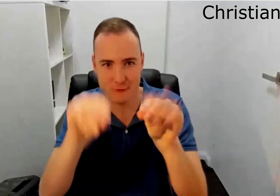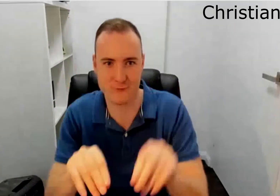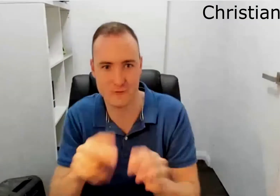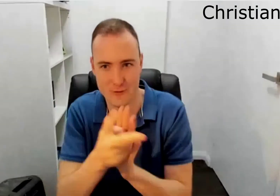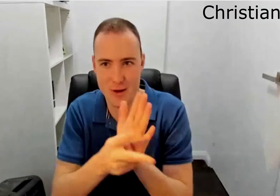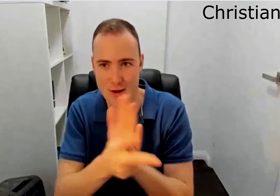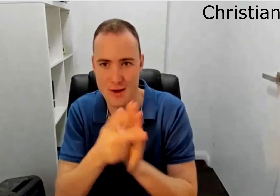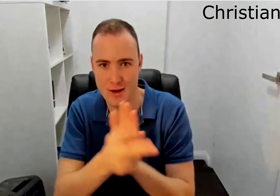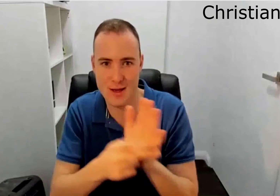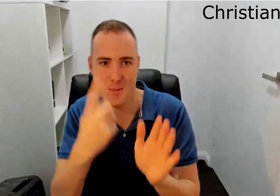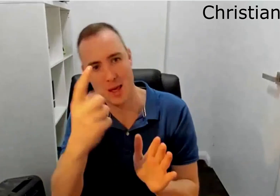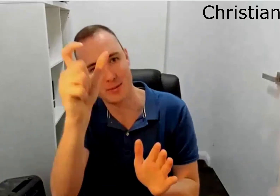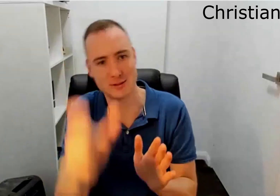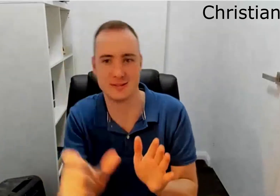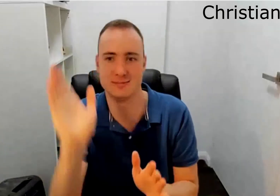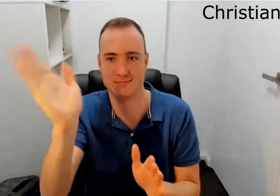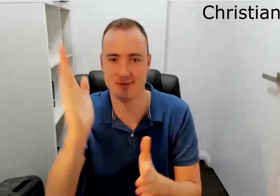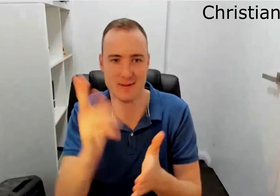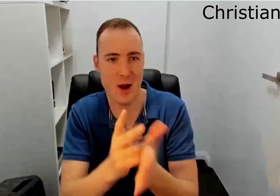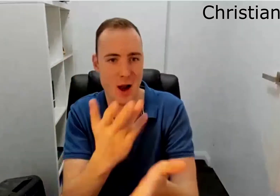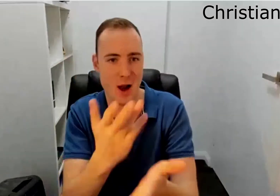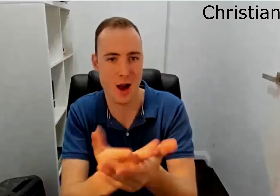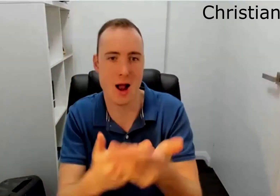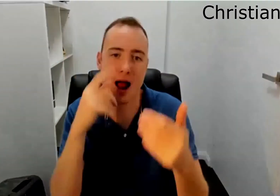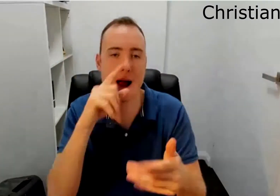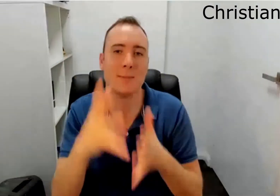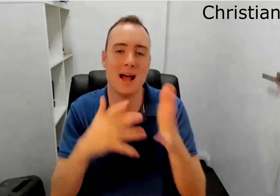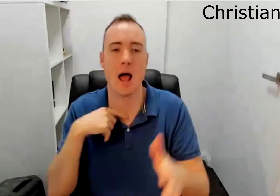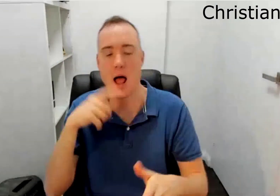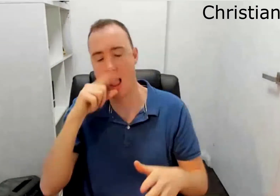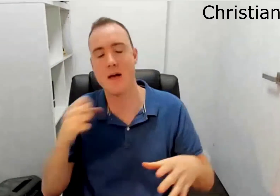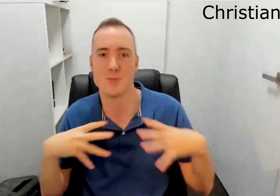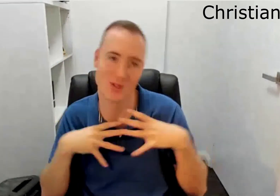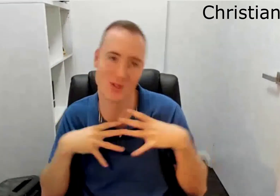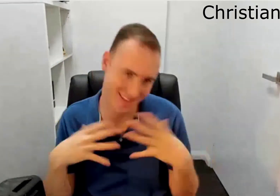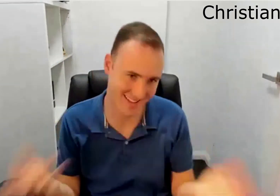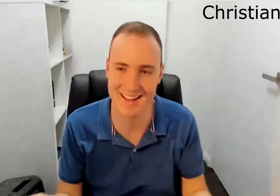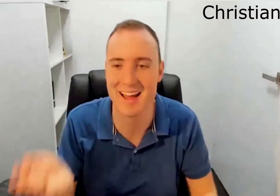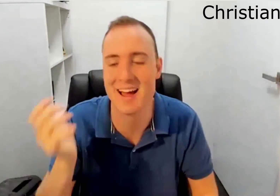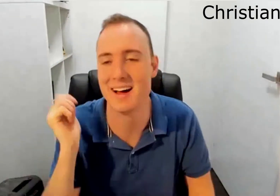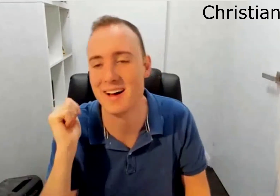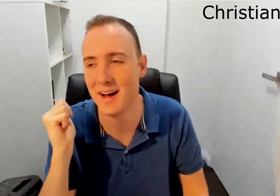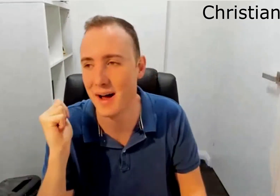I'm always happy when I can turn off the video like if there's one person presenting and I can leave my camera off